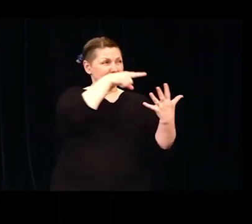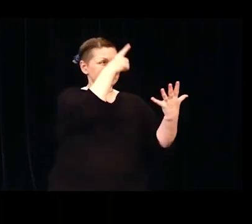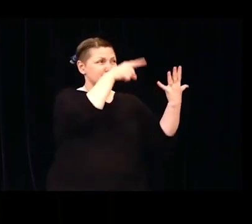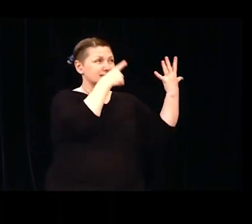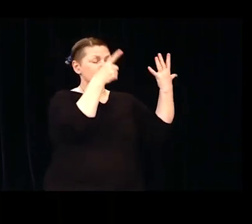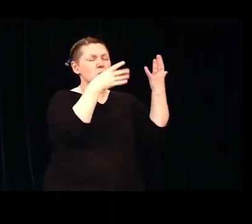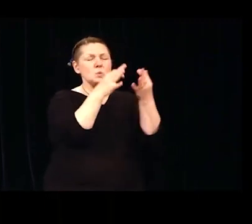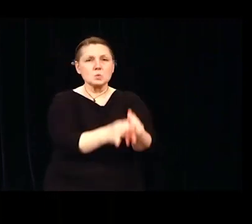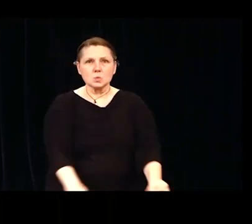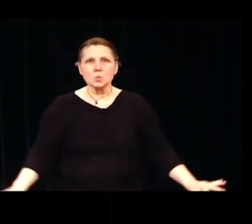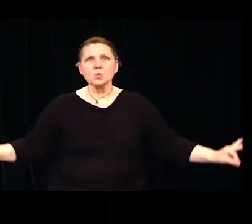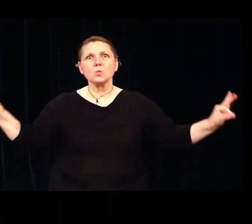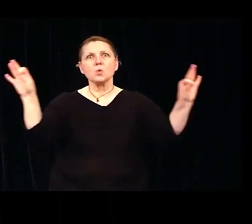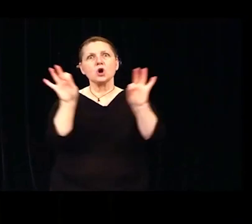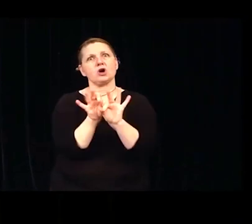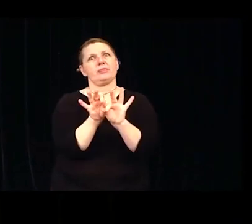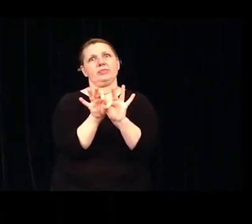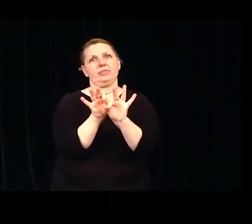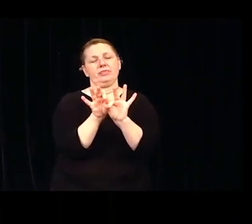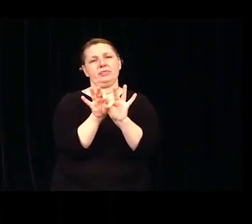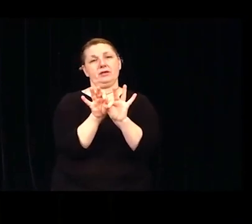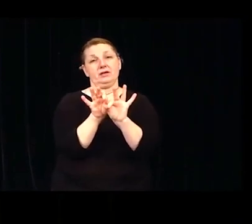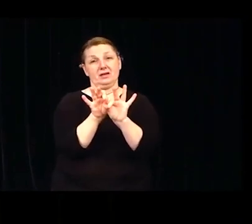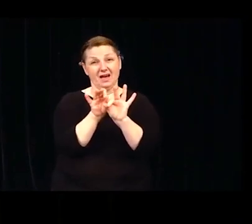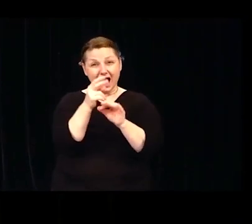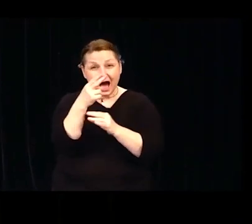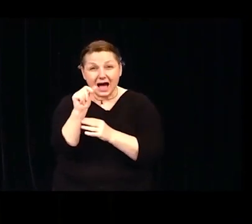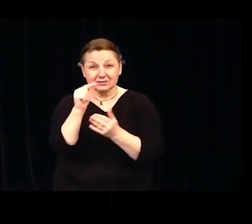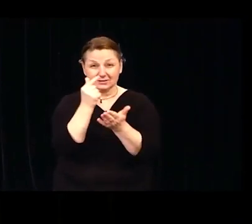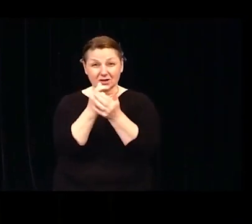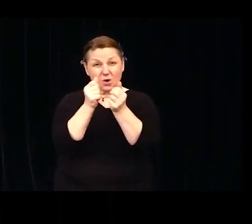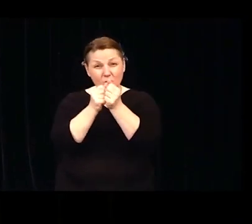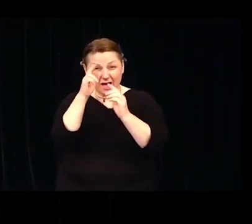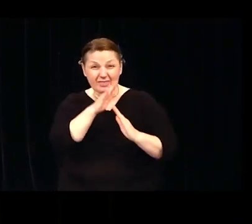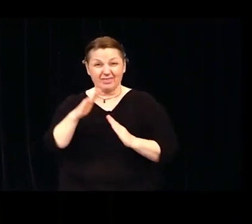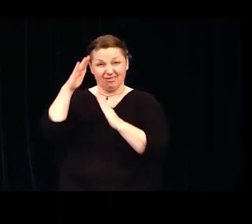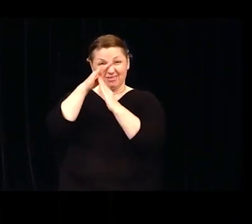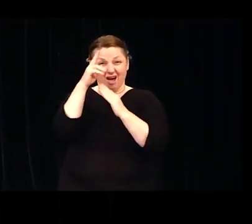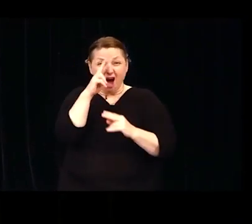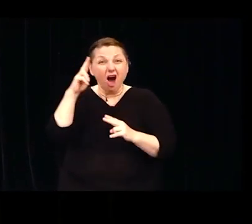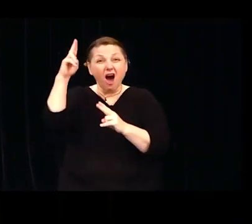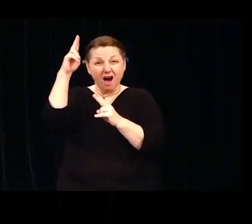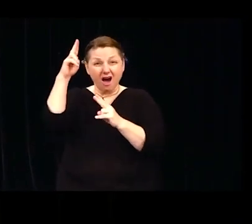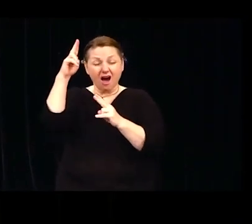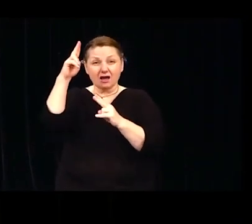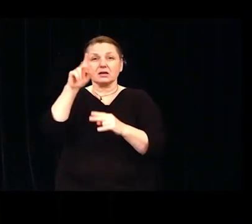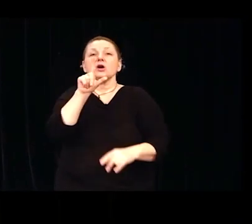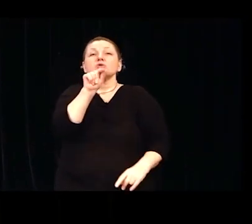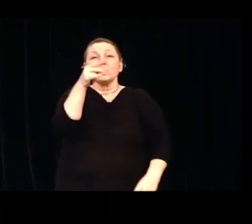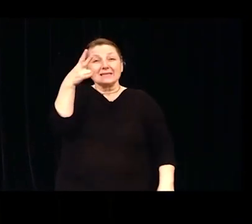After graduating high school with honors in 2017, I started my college journey